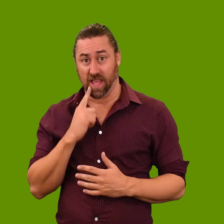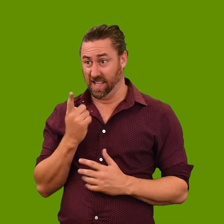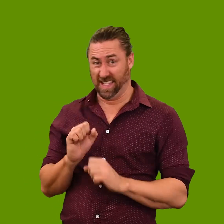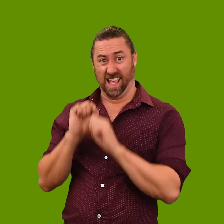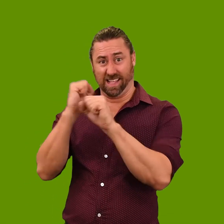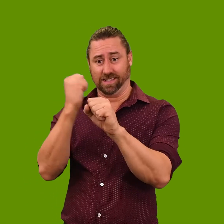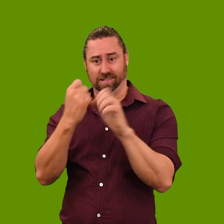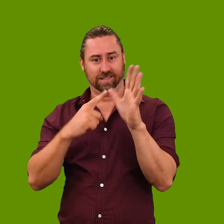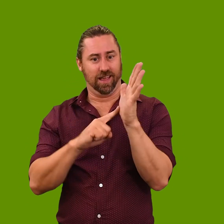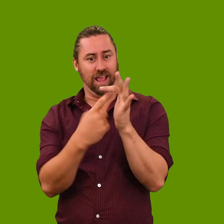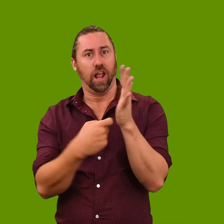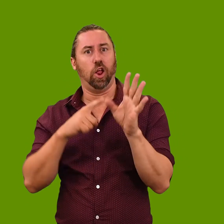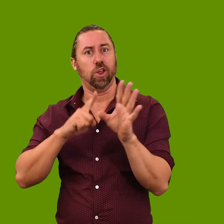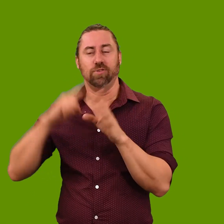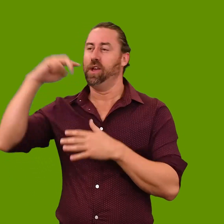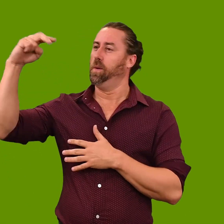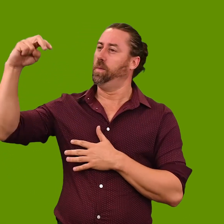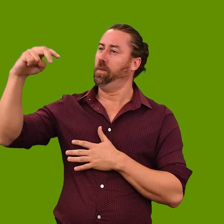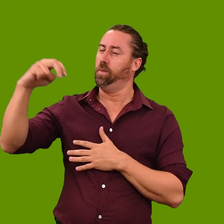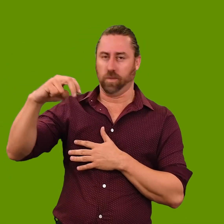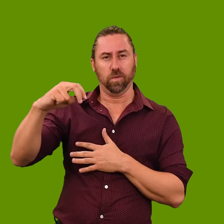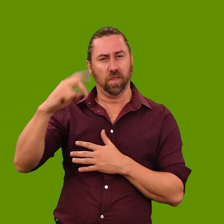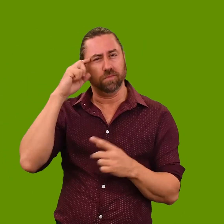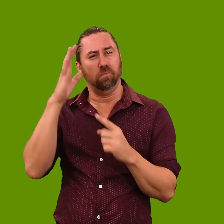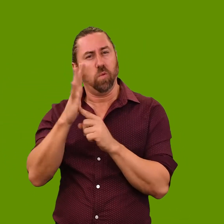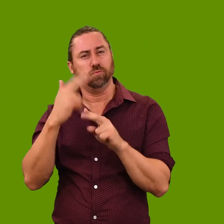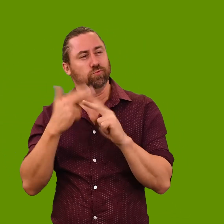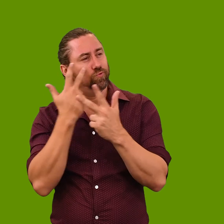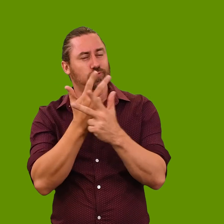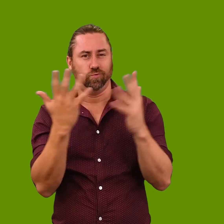‘The setting I have placed him in, his own gallery, is important to the work’s